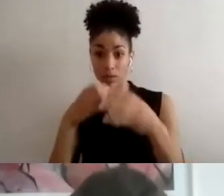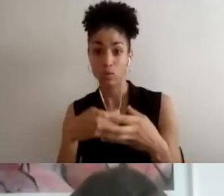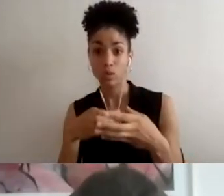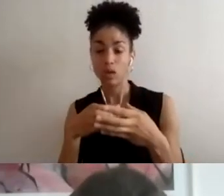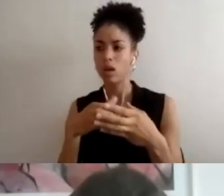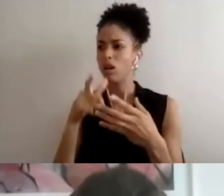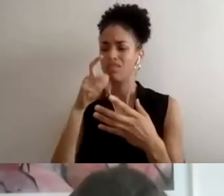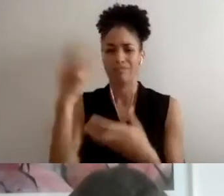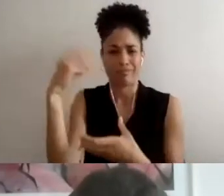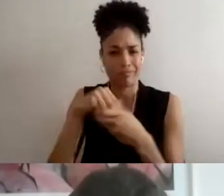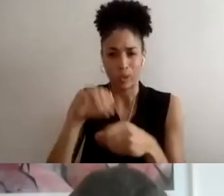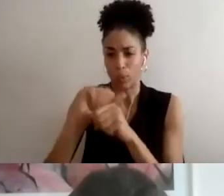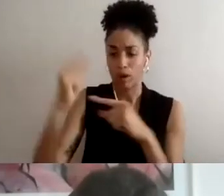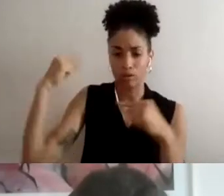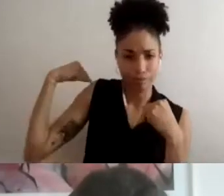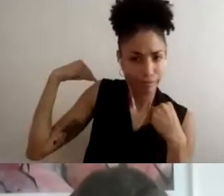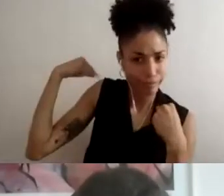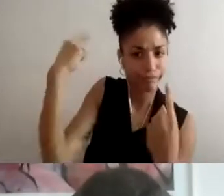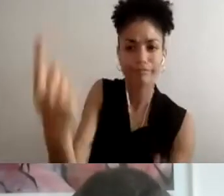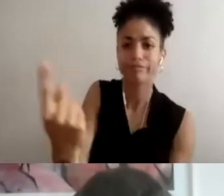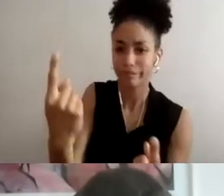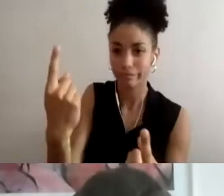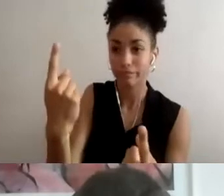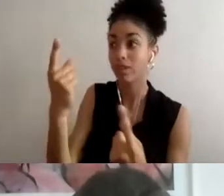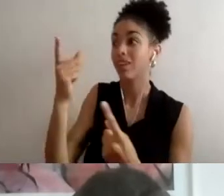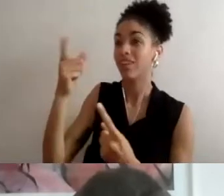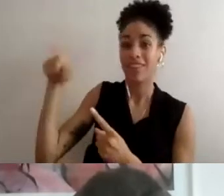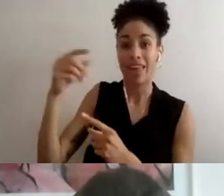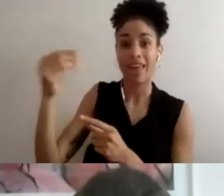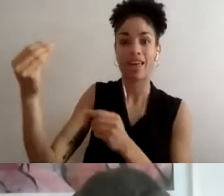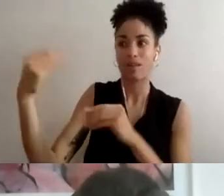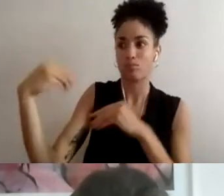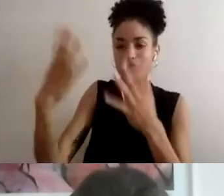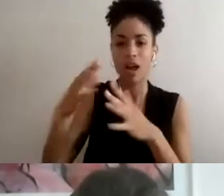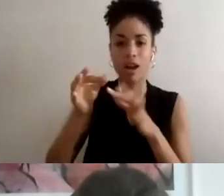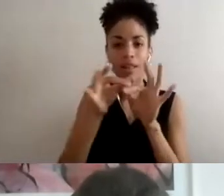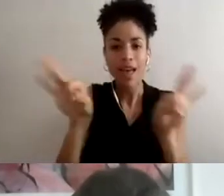work, right? And have given us language, have given us space, for us to even have a